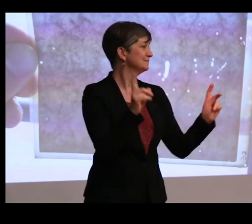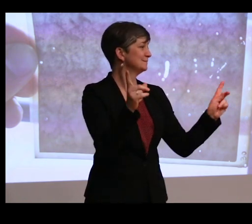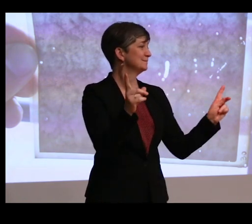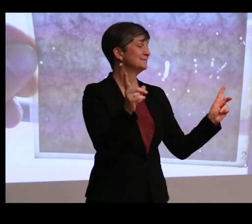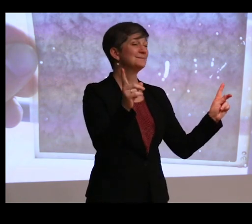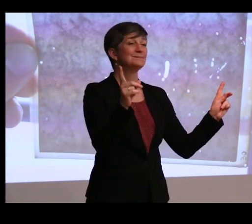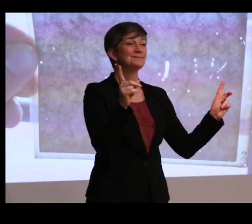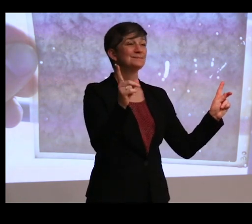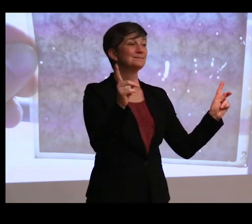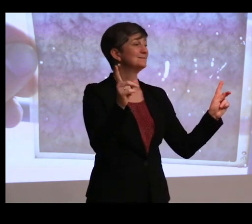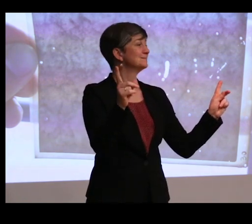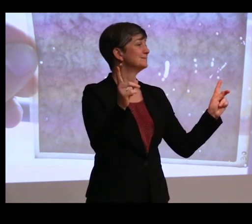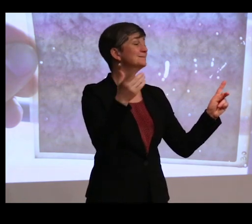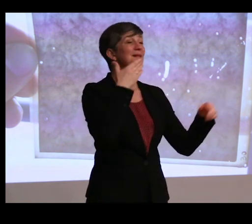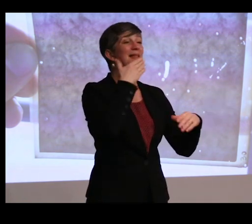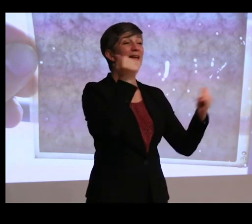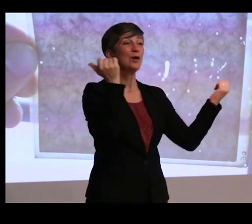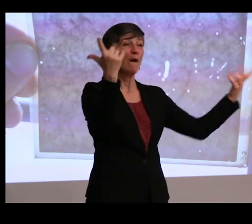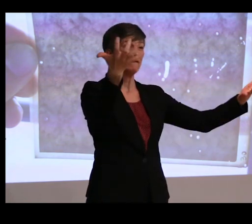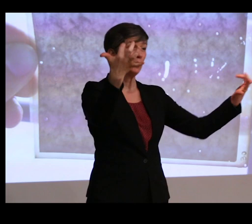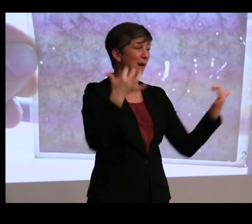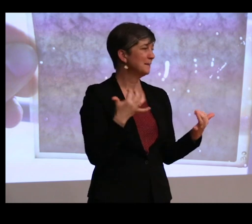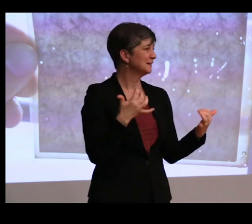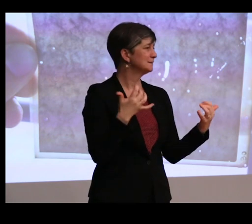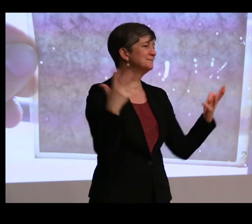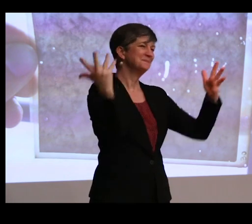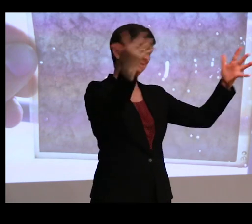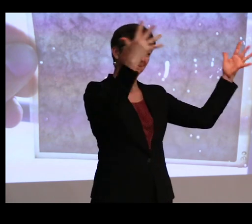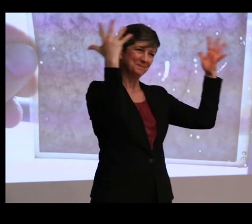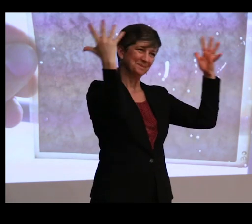Well, I'd like to thank you all for coming, and please join me in thanking-- Thank you so much.